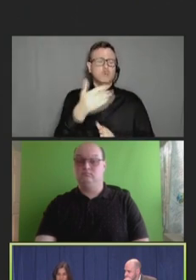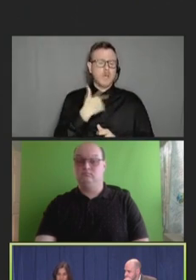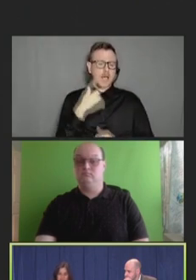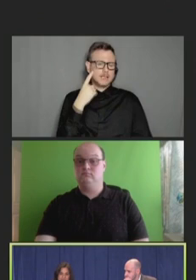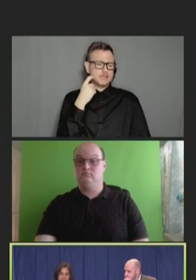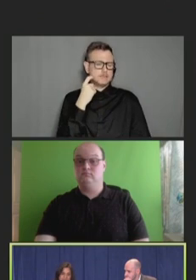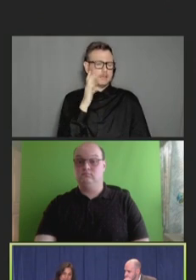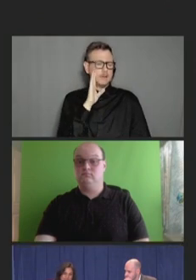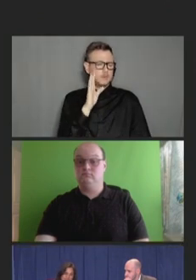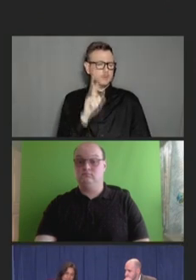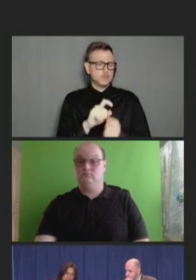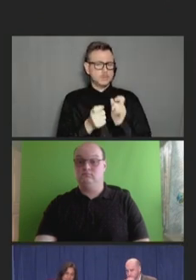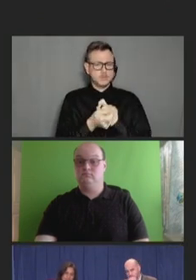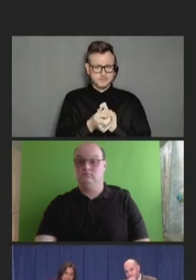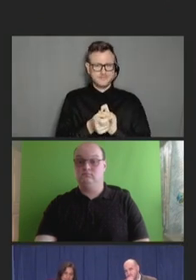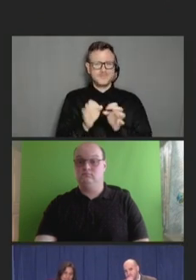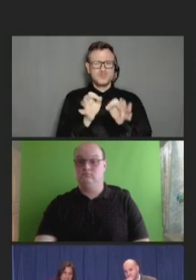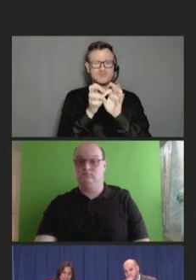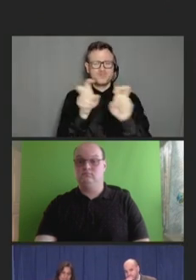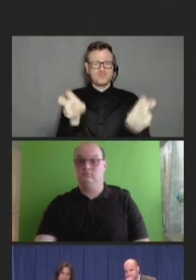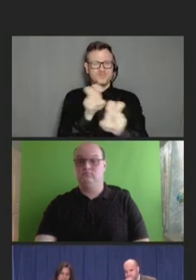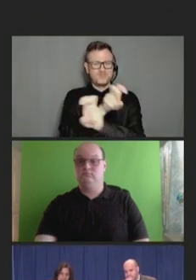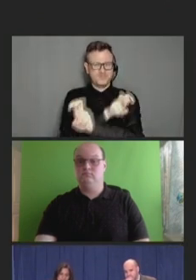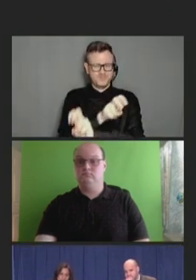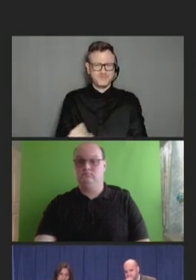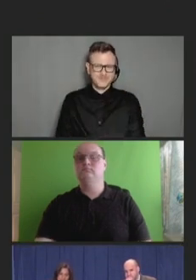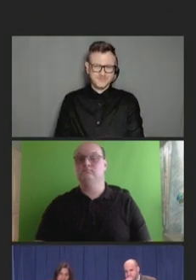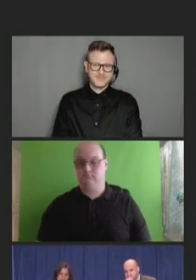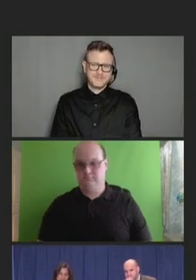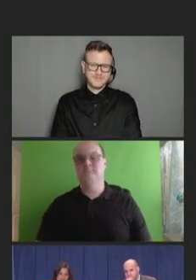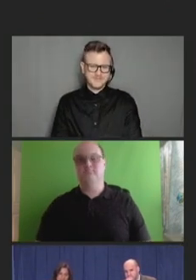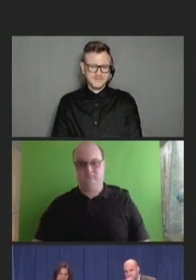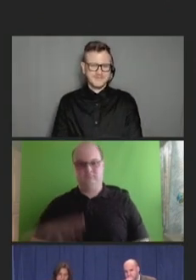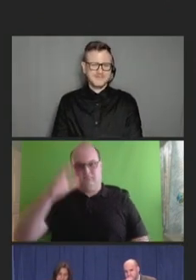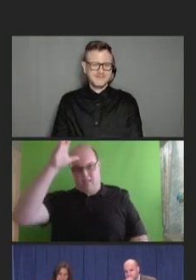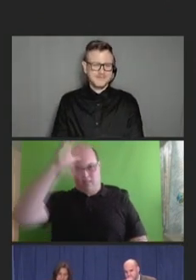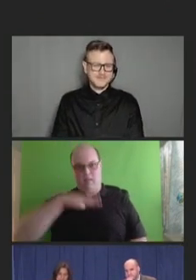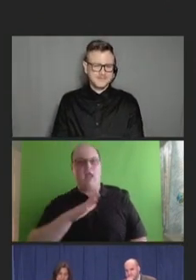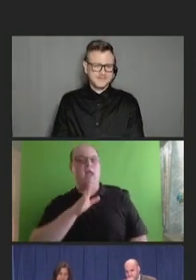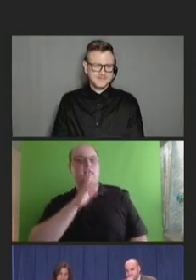James Lewis: And I think too that paper that I put up in my presentation from the